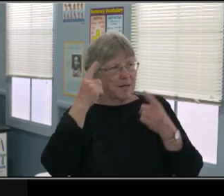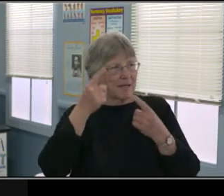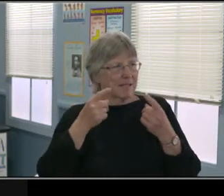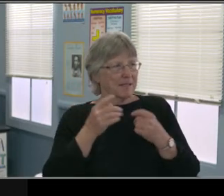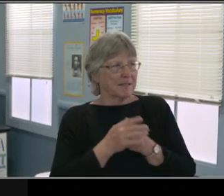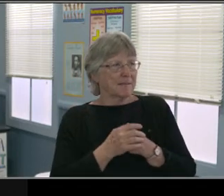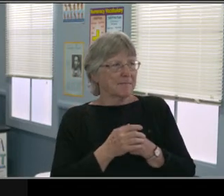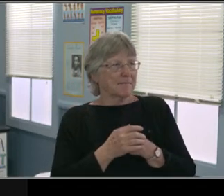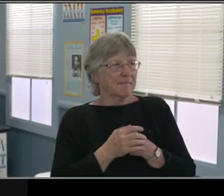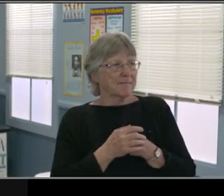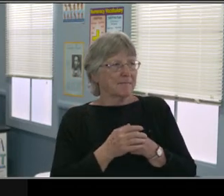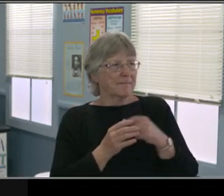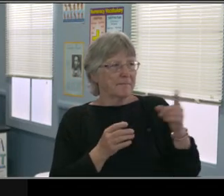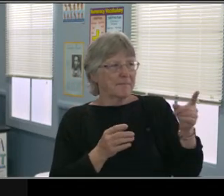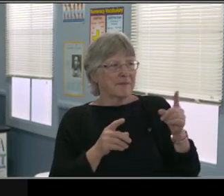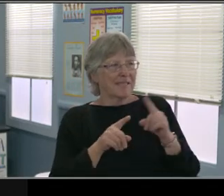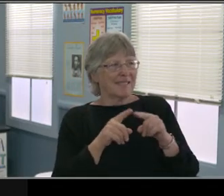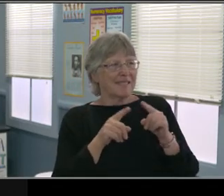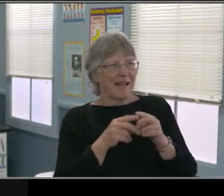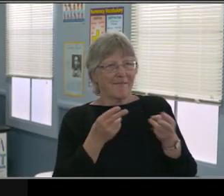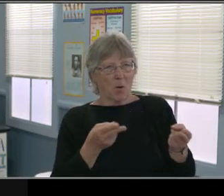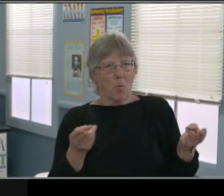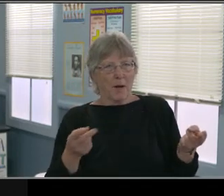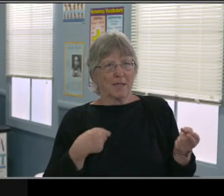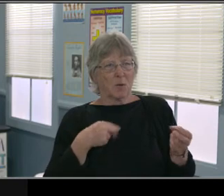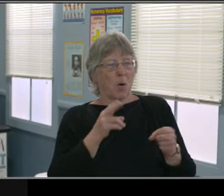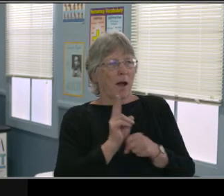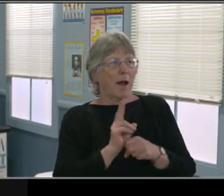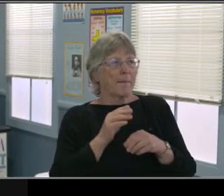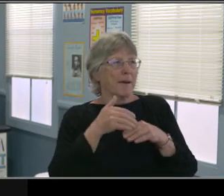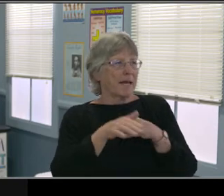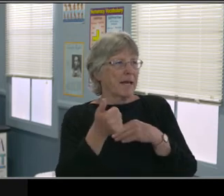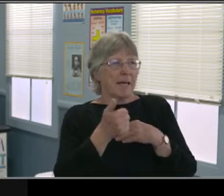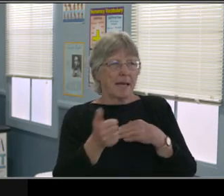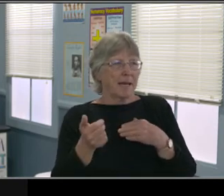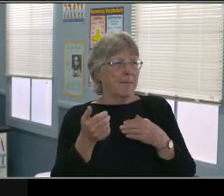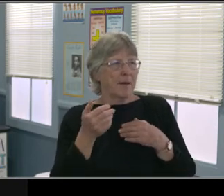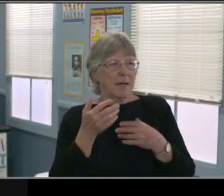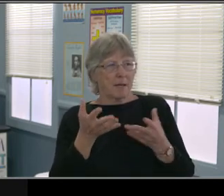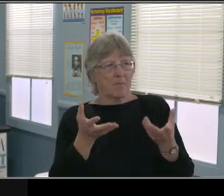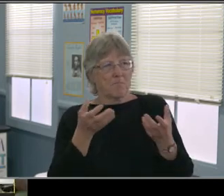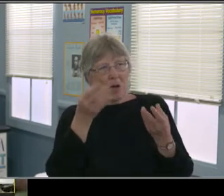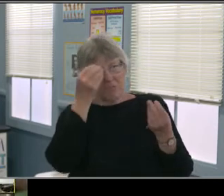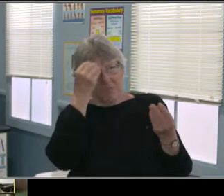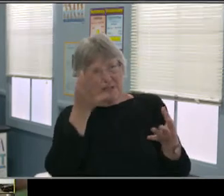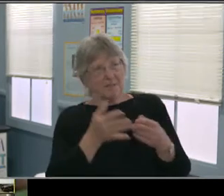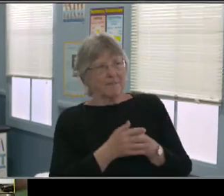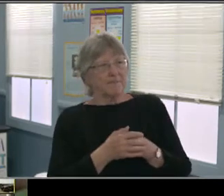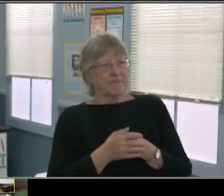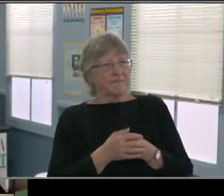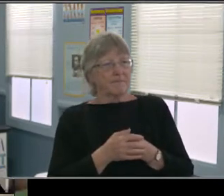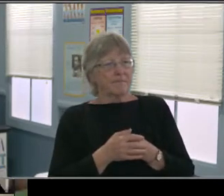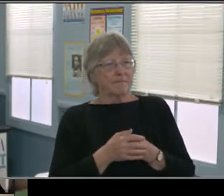had a very valid conversation of, is it really comprehension or is it because she's not really partaking in